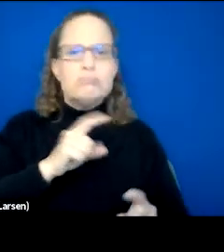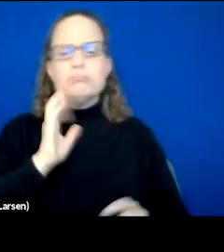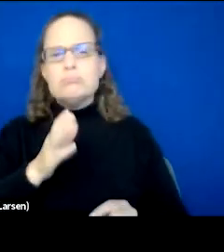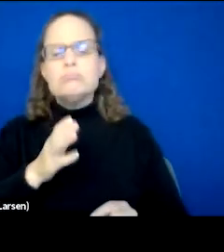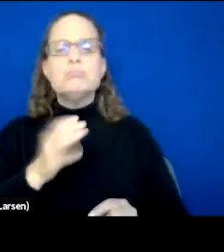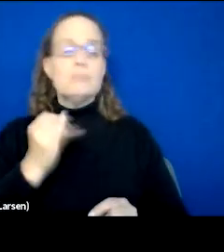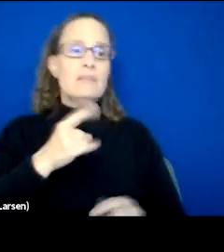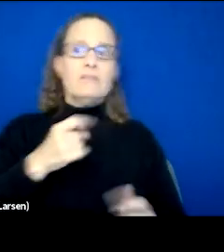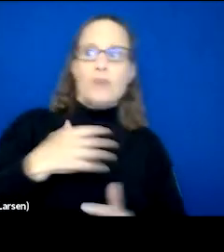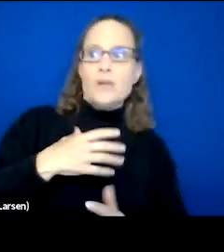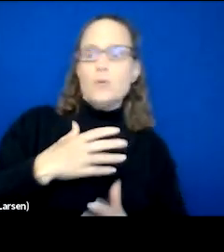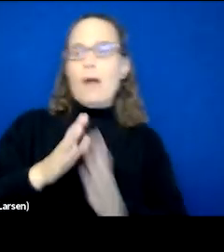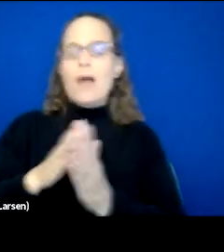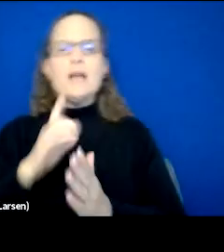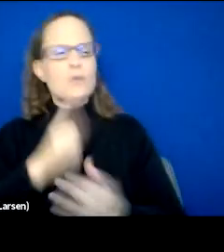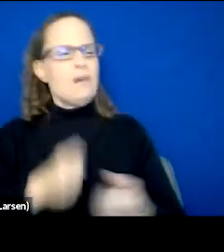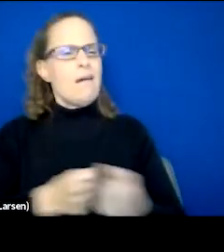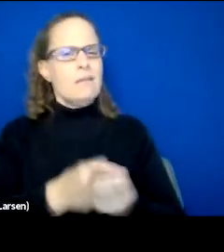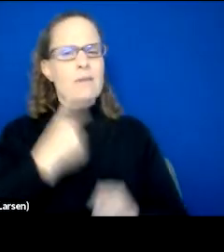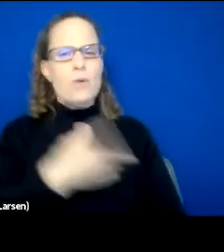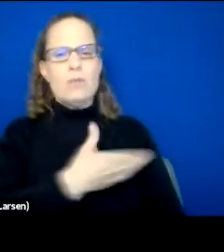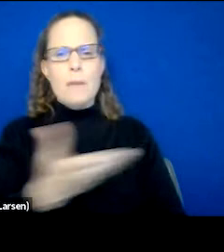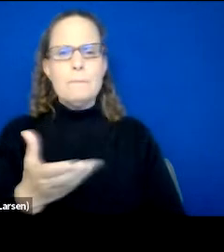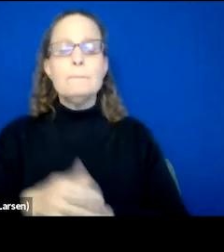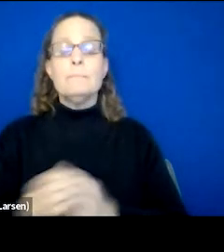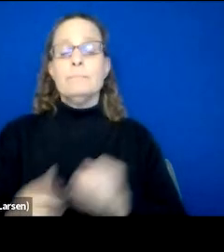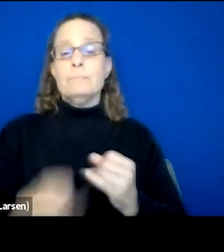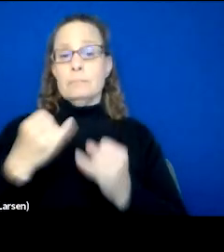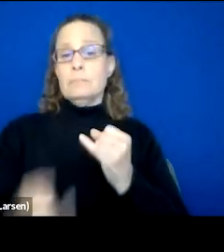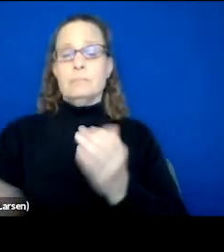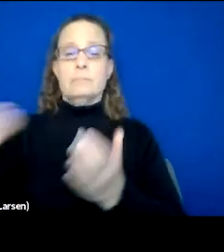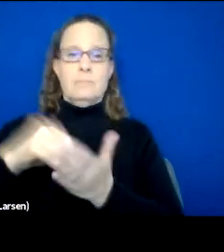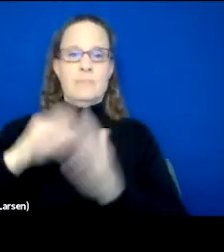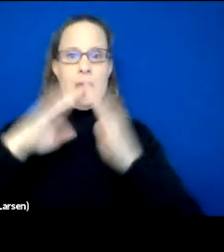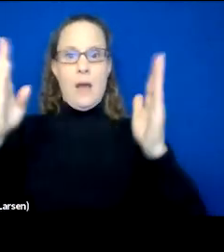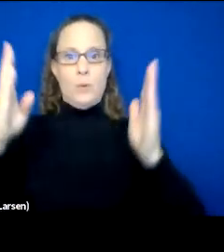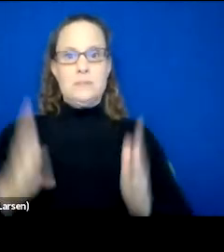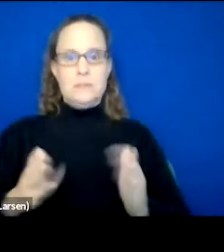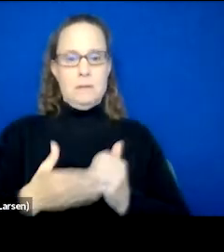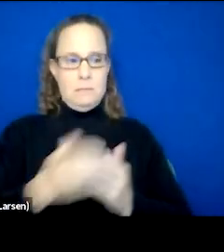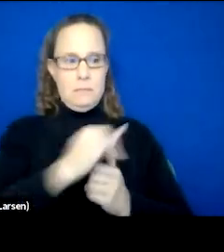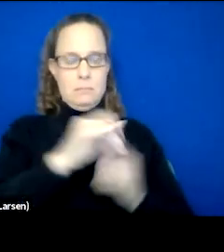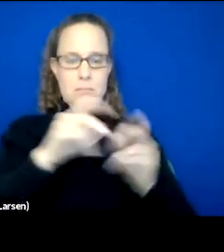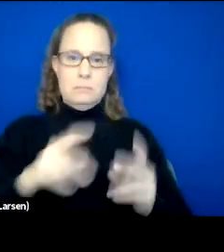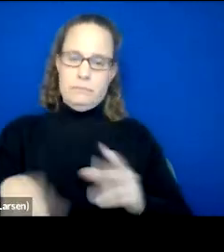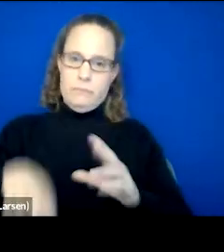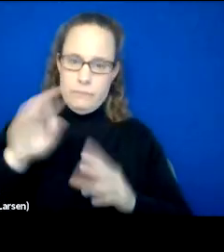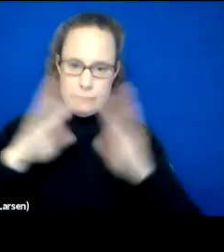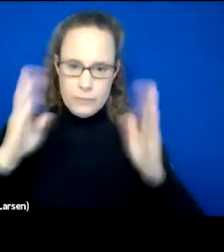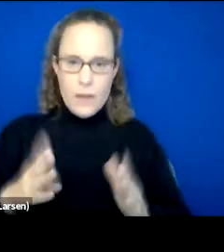we're there to advocate for them on their behalf. And then lastly, again, housing. Helping them find housing within the community,